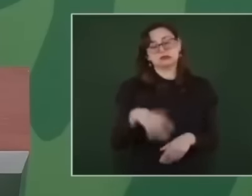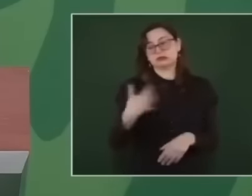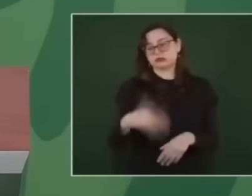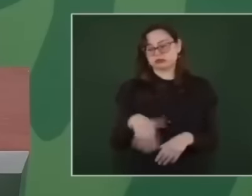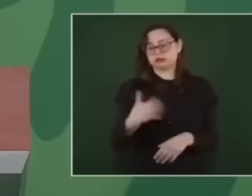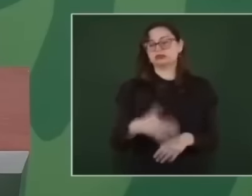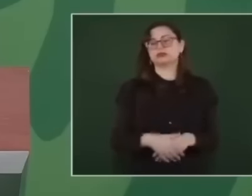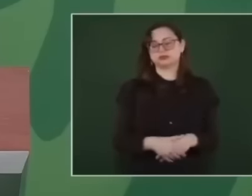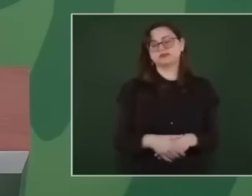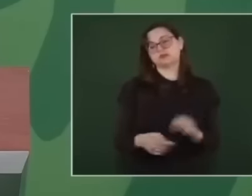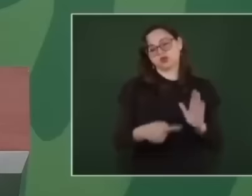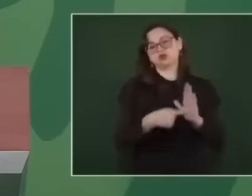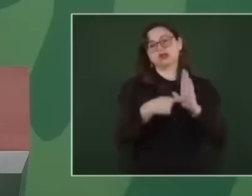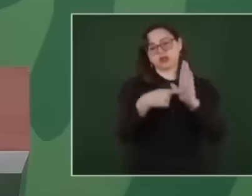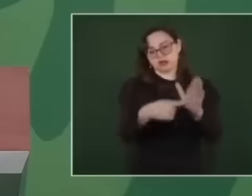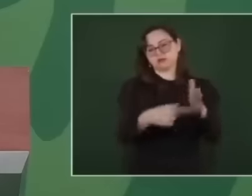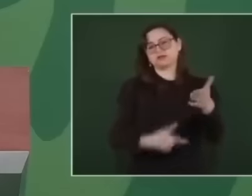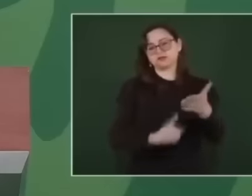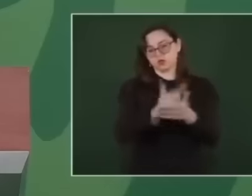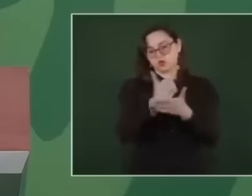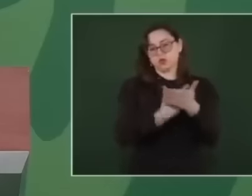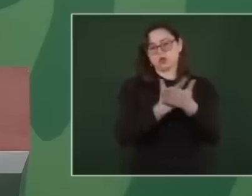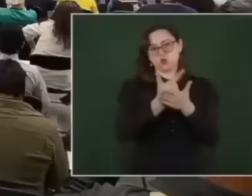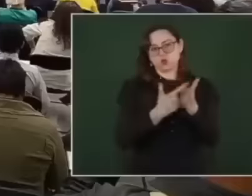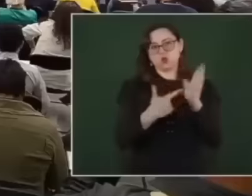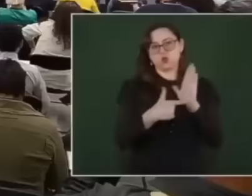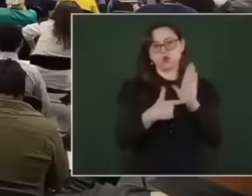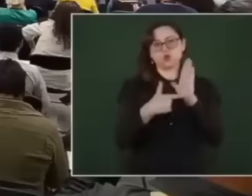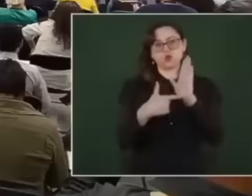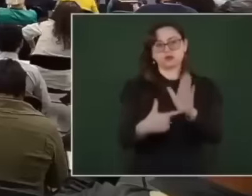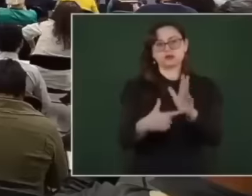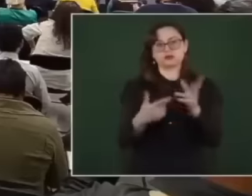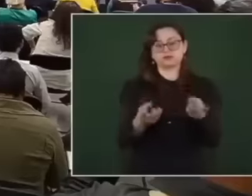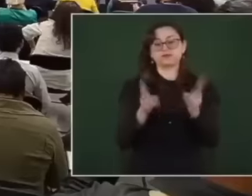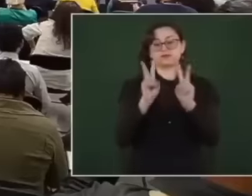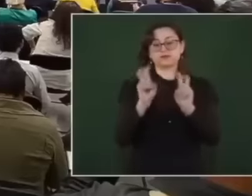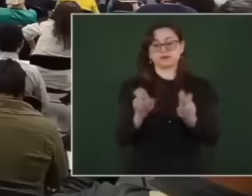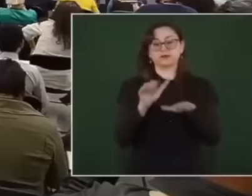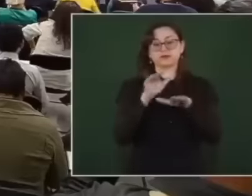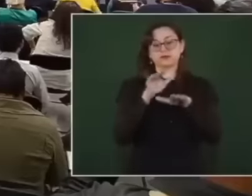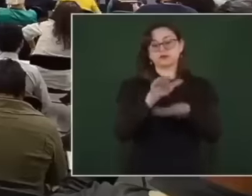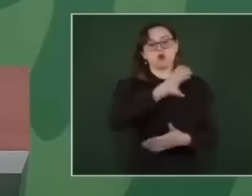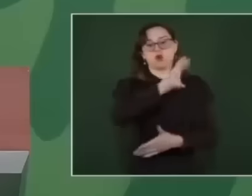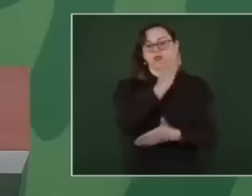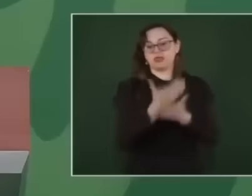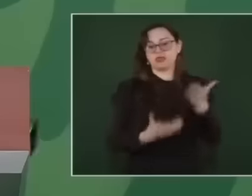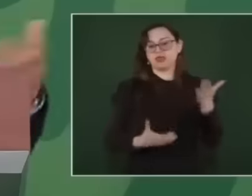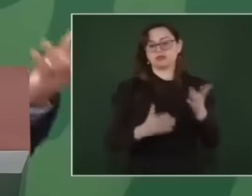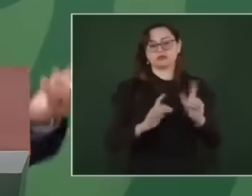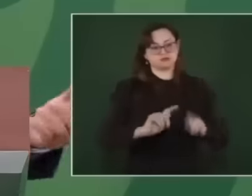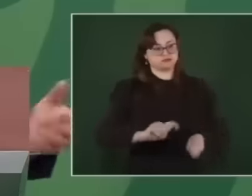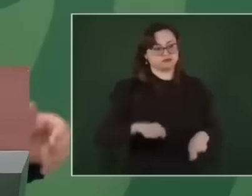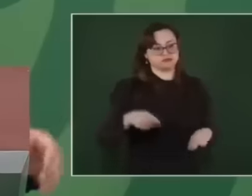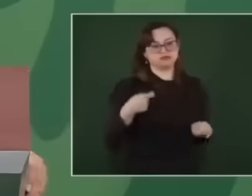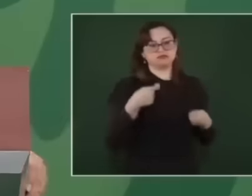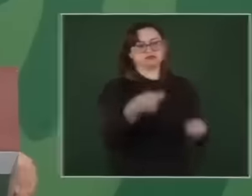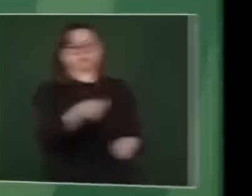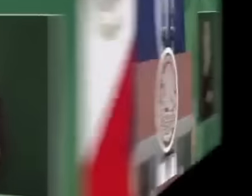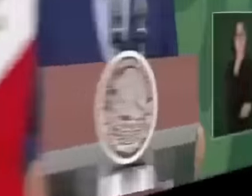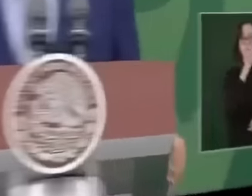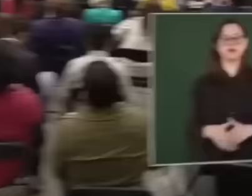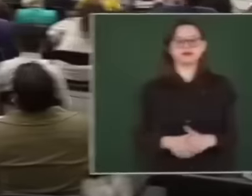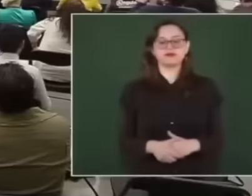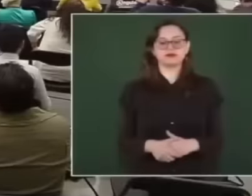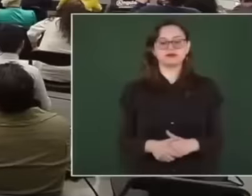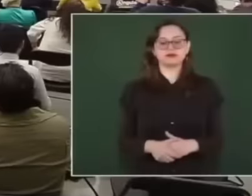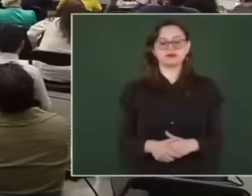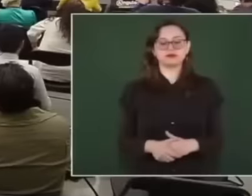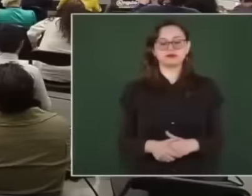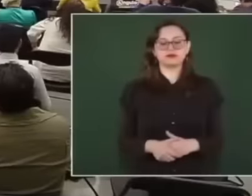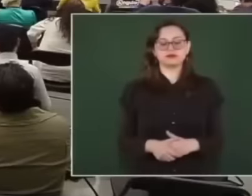of course, you'll say assignment without bidding. So let's make it known. Welcome to